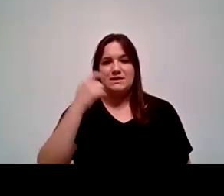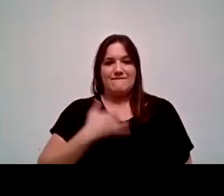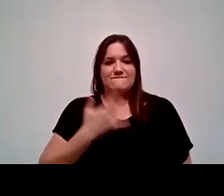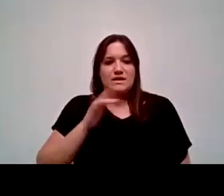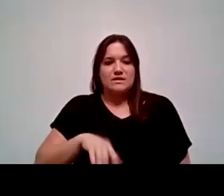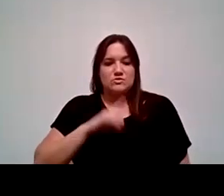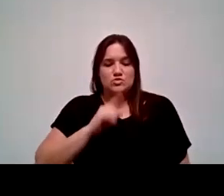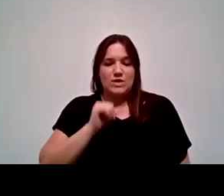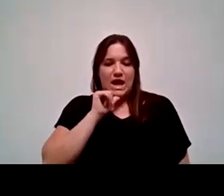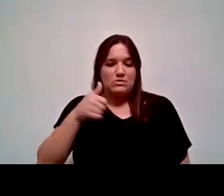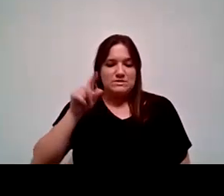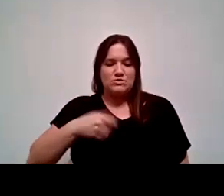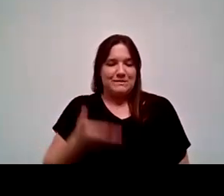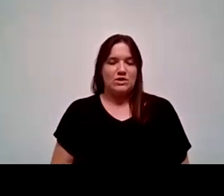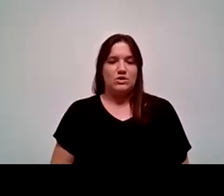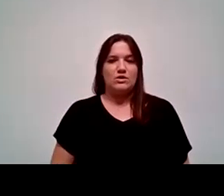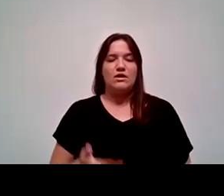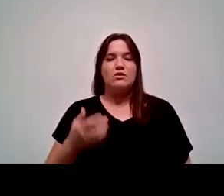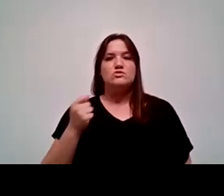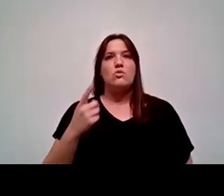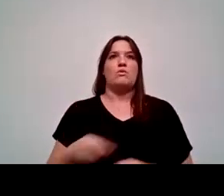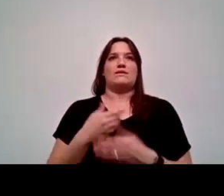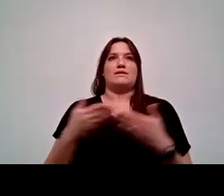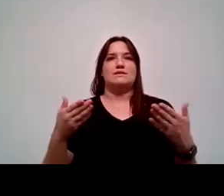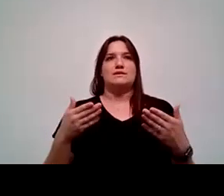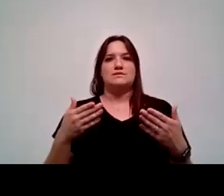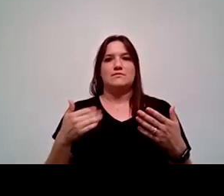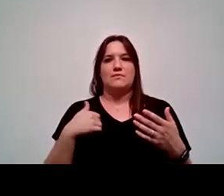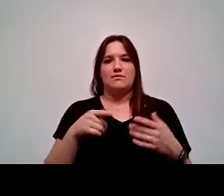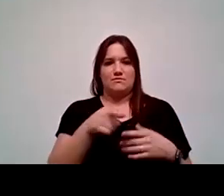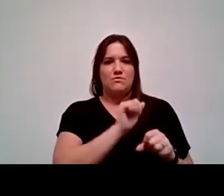And so one of the things as we get into what my colleagues have shared about